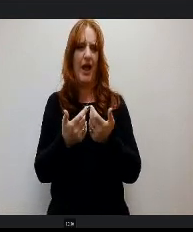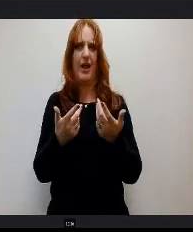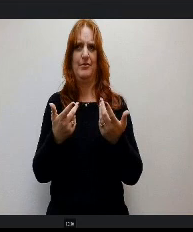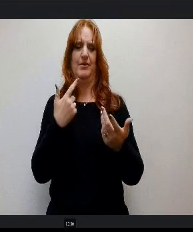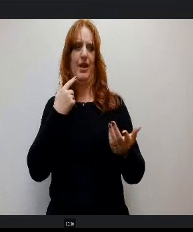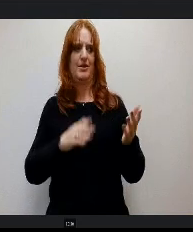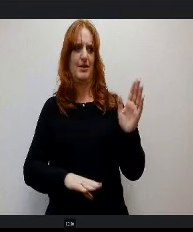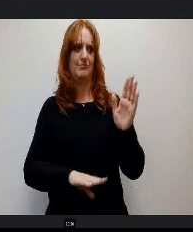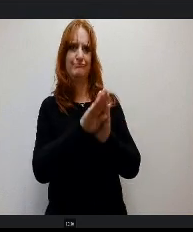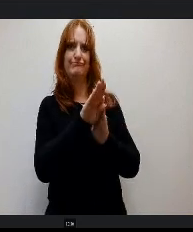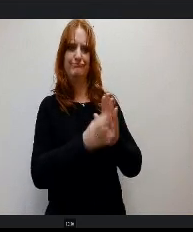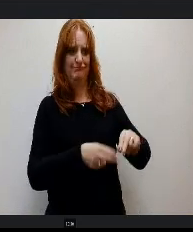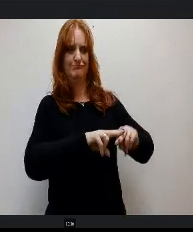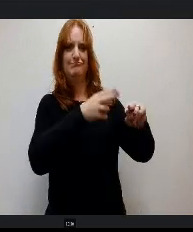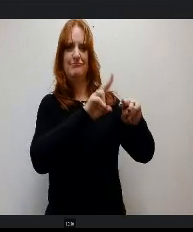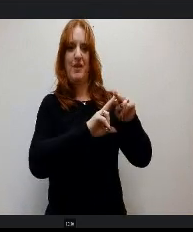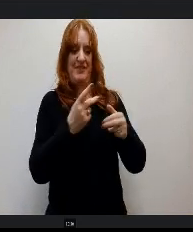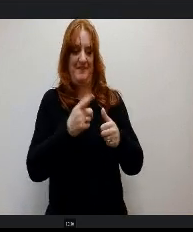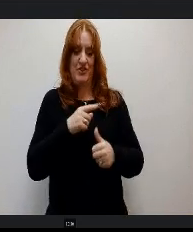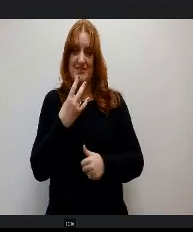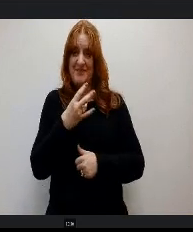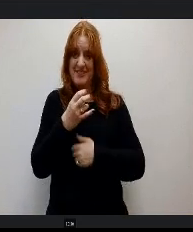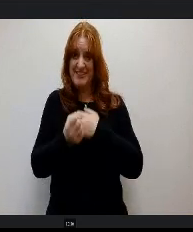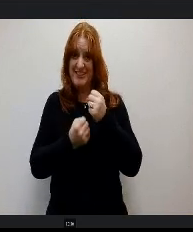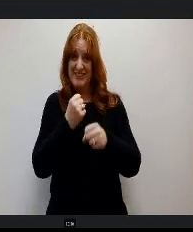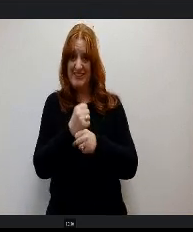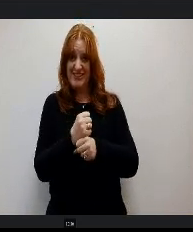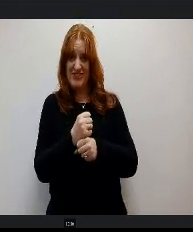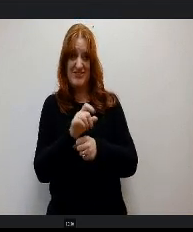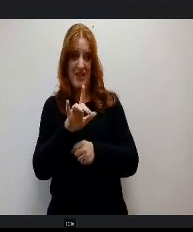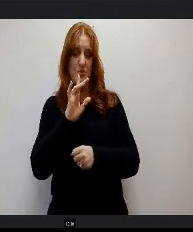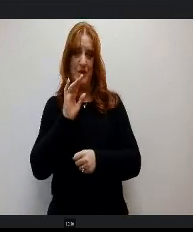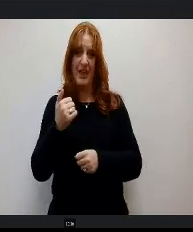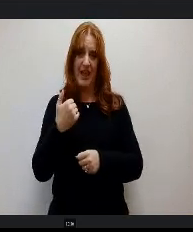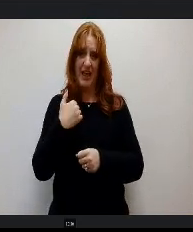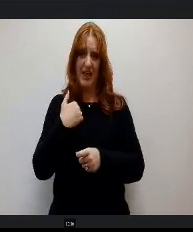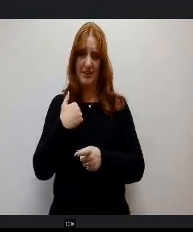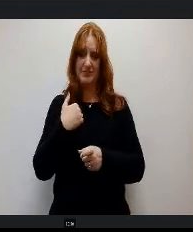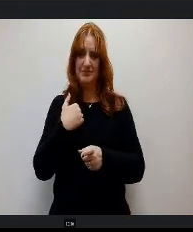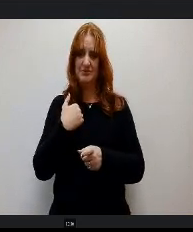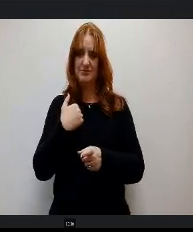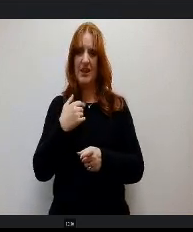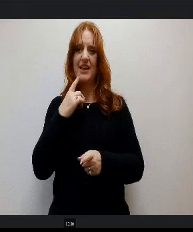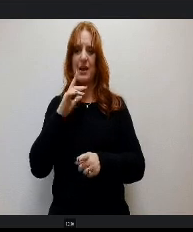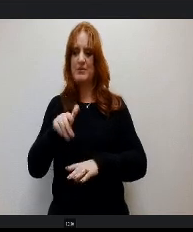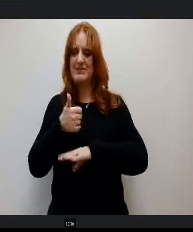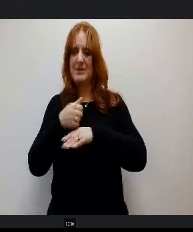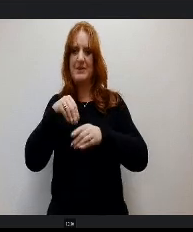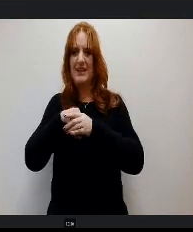years for the 1st 17 years that the Challenger Learning Center was s located in District 20, we were doing about 60